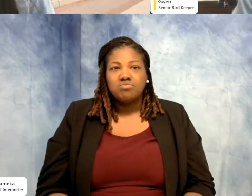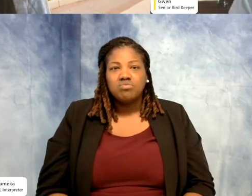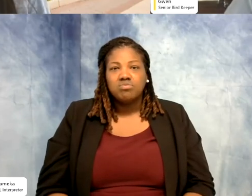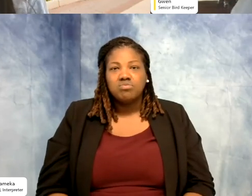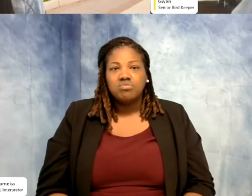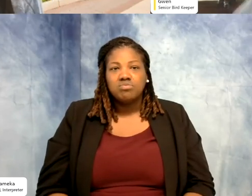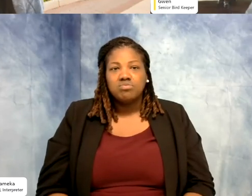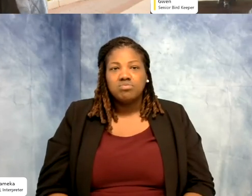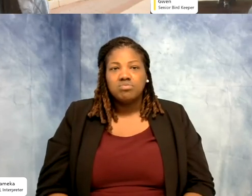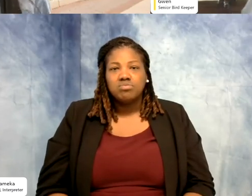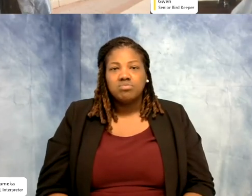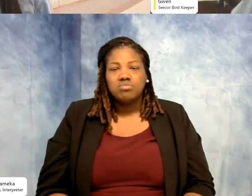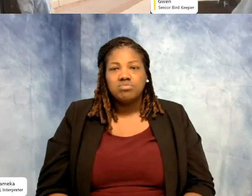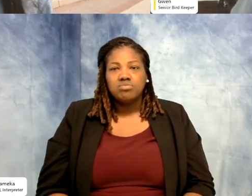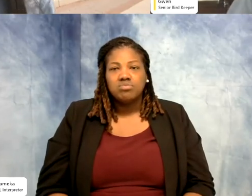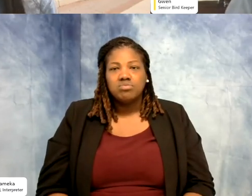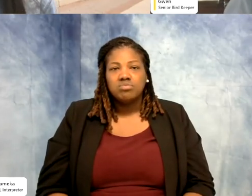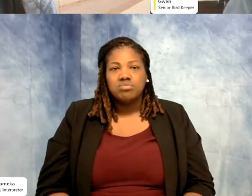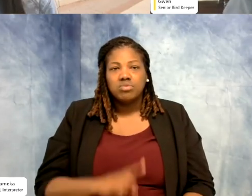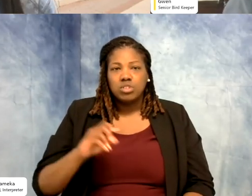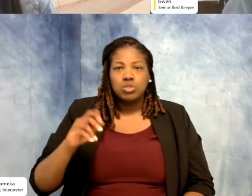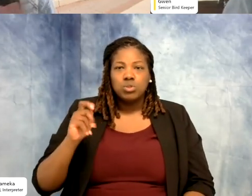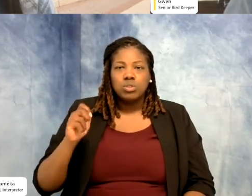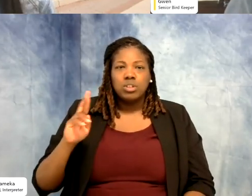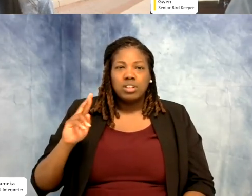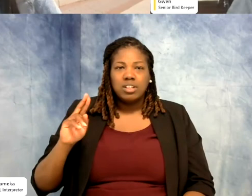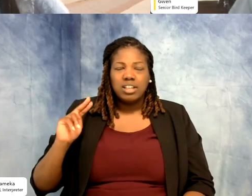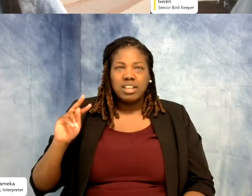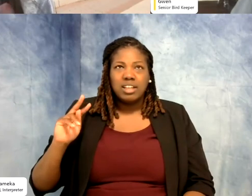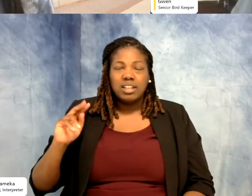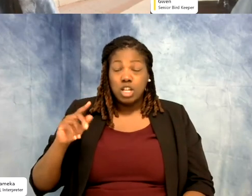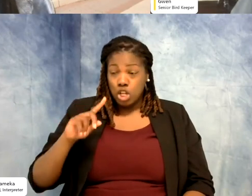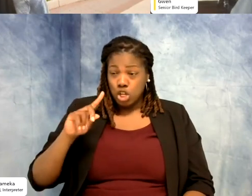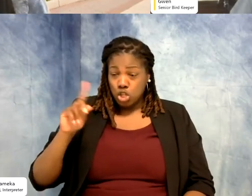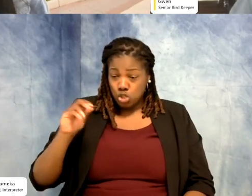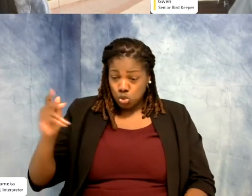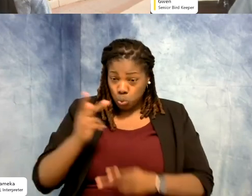Do you consider zookeeping hard? You've talked about your passion and how fun it is, but is it